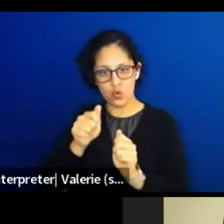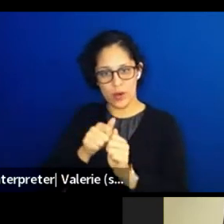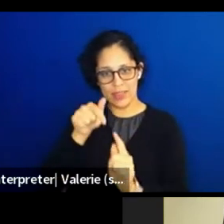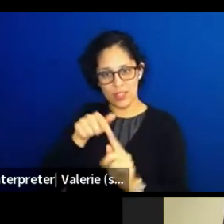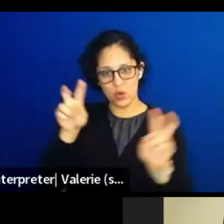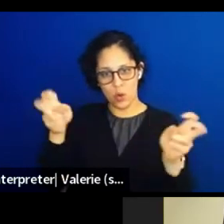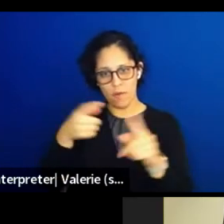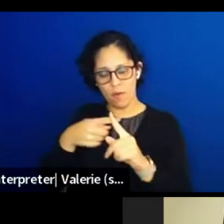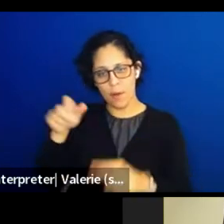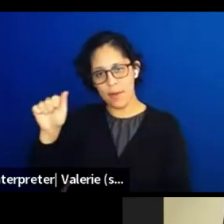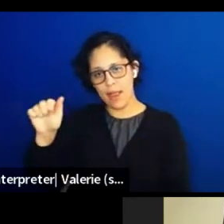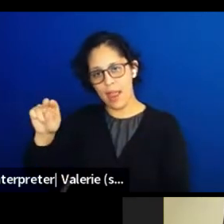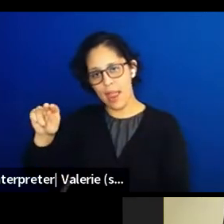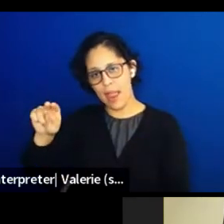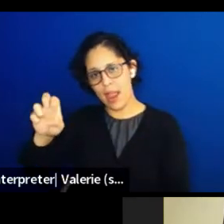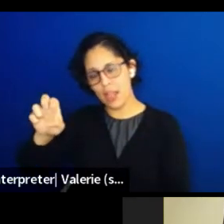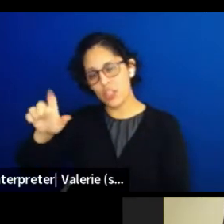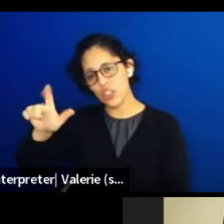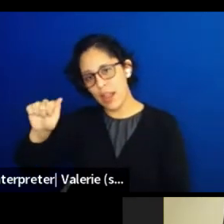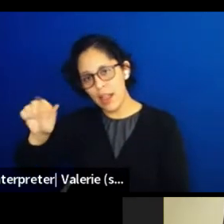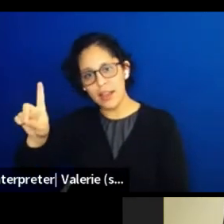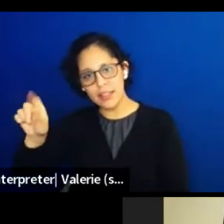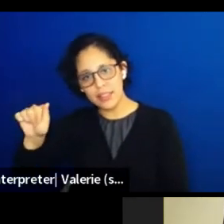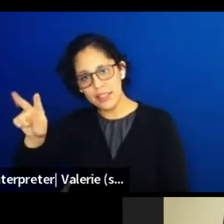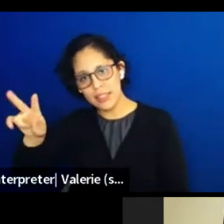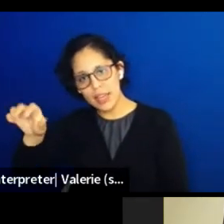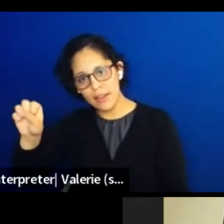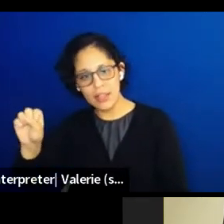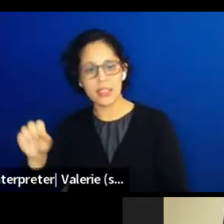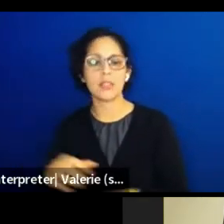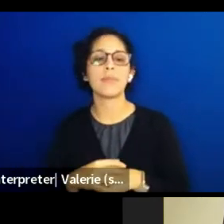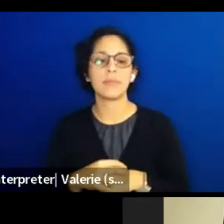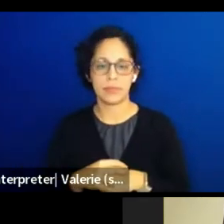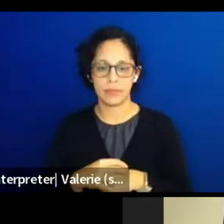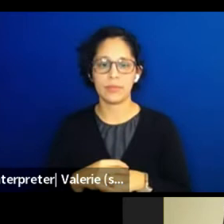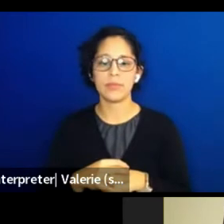And the quote is that, "Walls turned sideways or bridges."